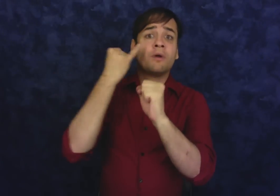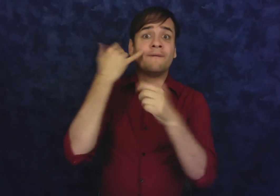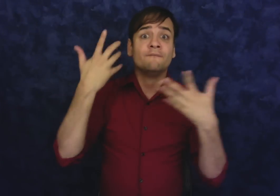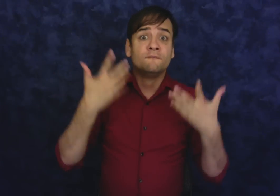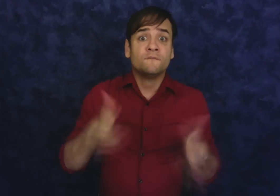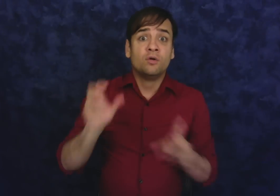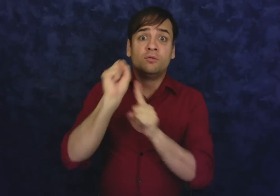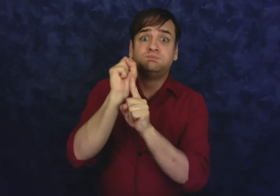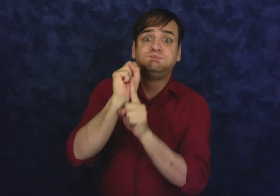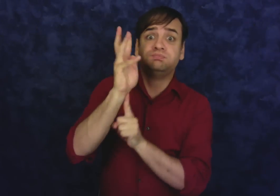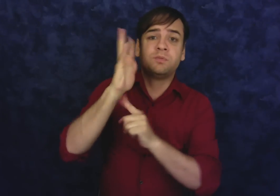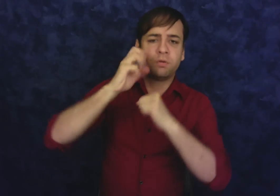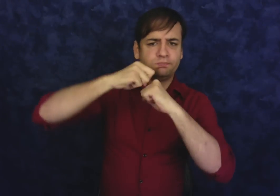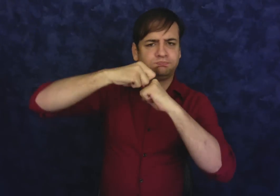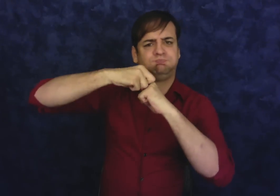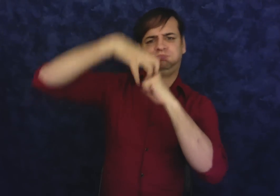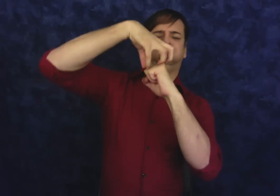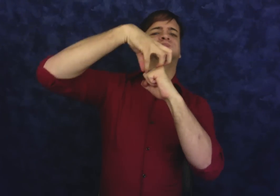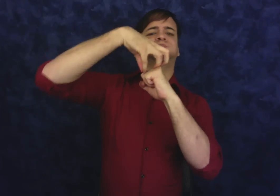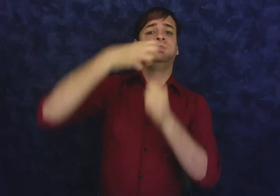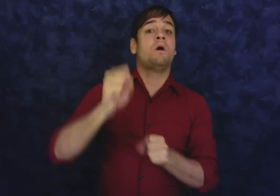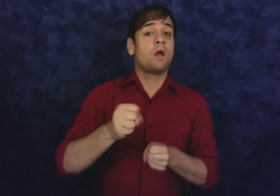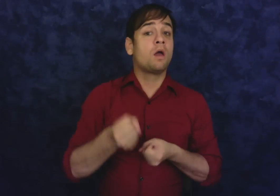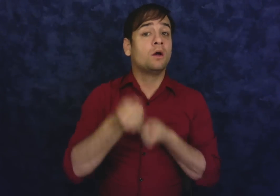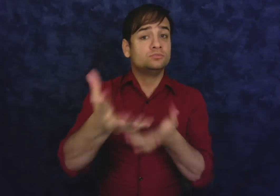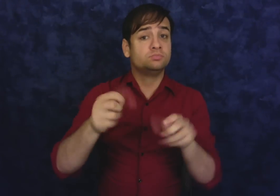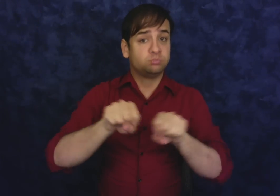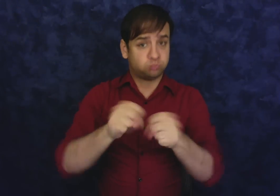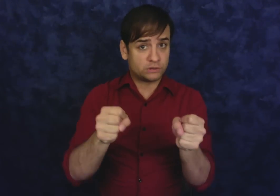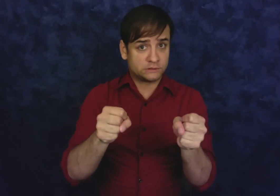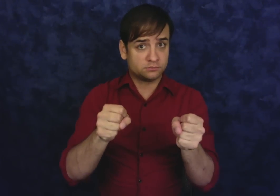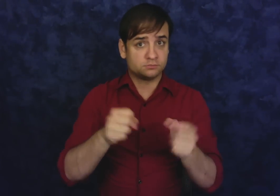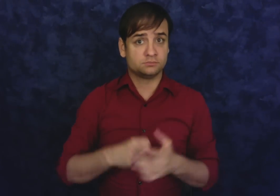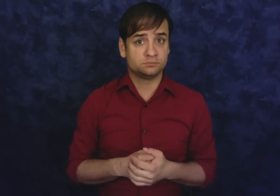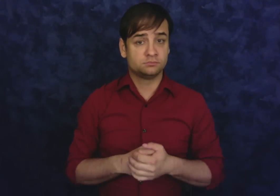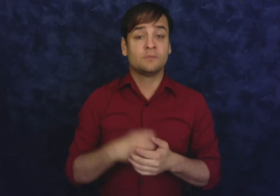With no space for the cum to go, the condom could break.